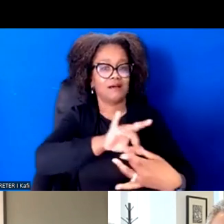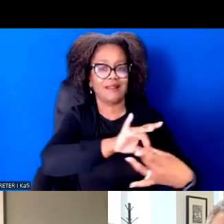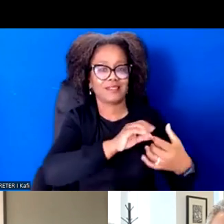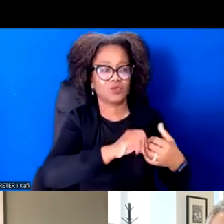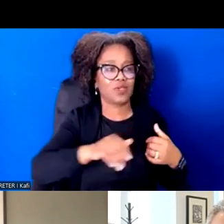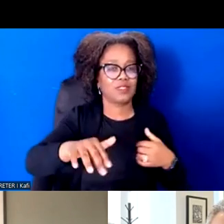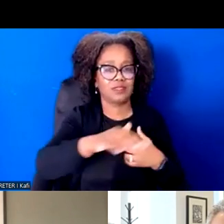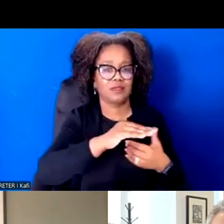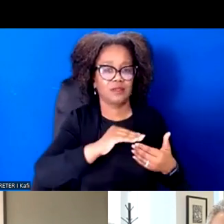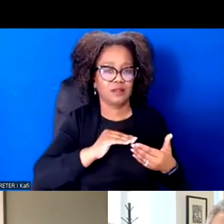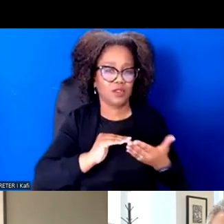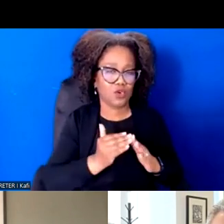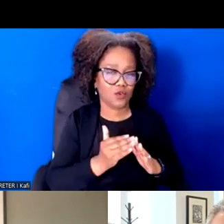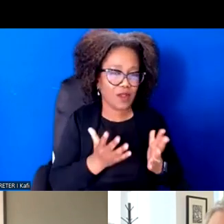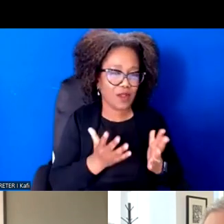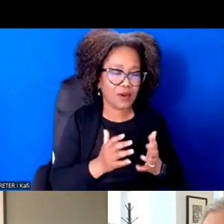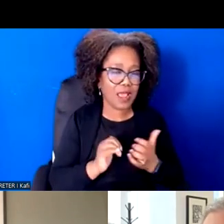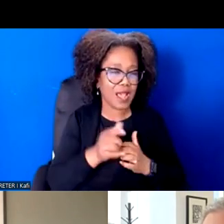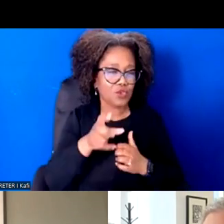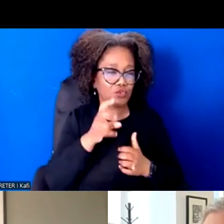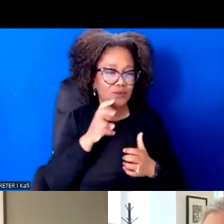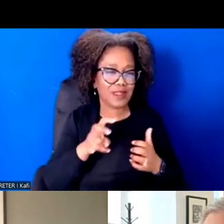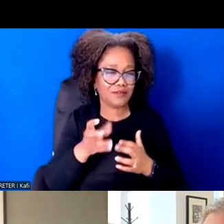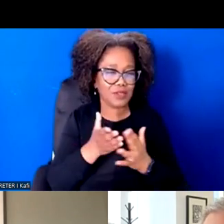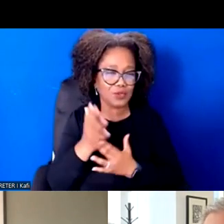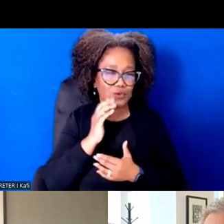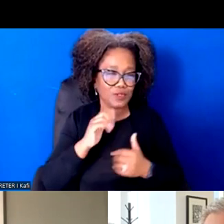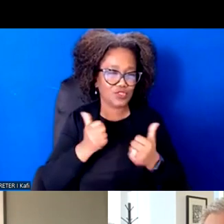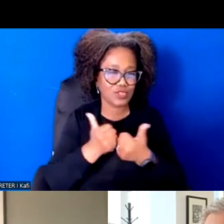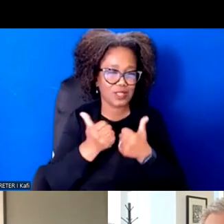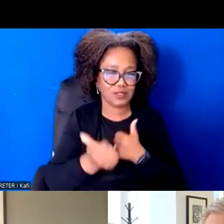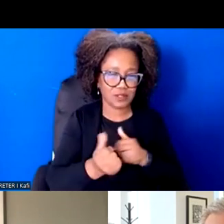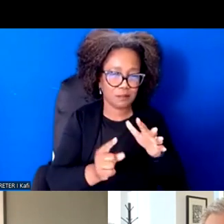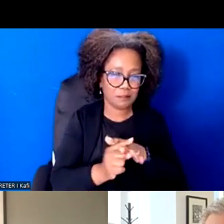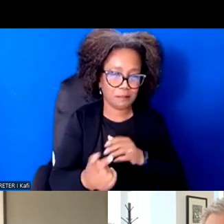How have you navigated those challenges and have you experienced moments of breakthrough?